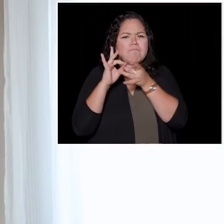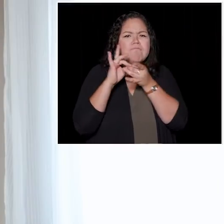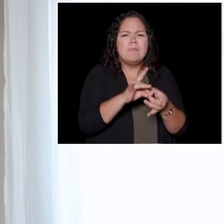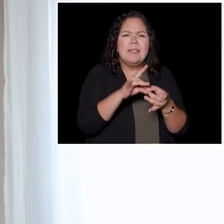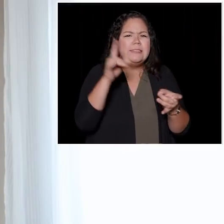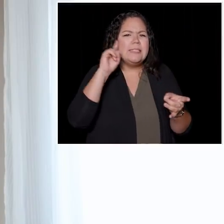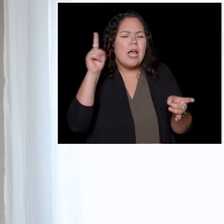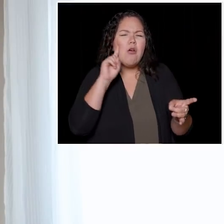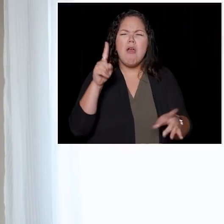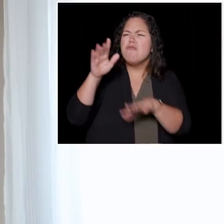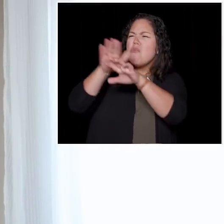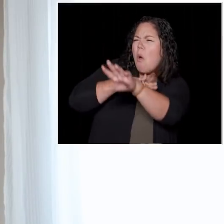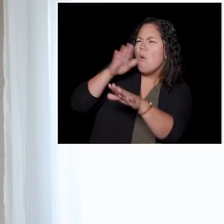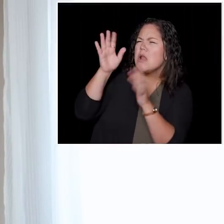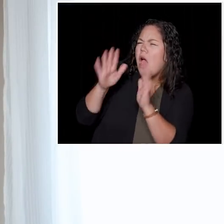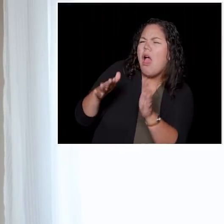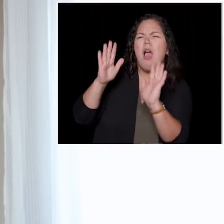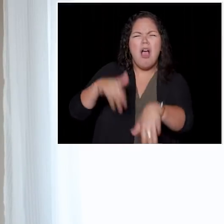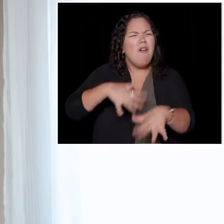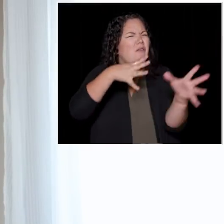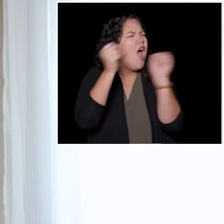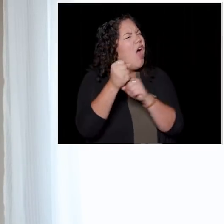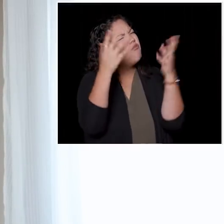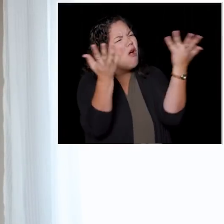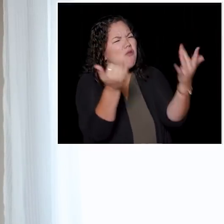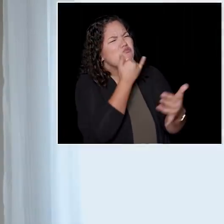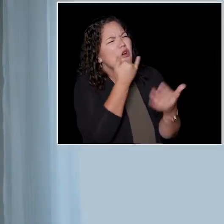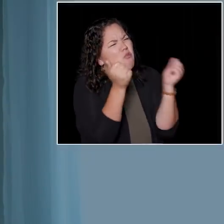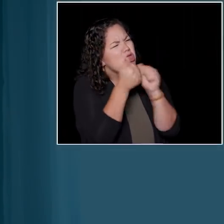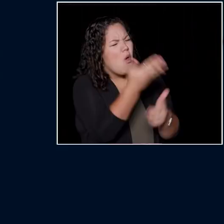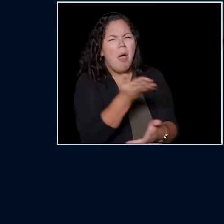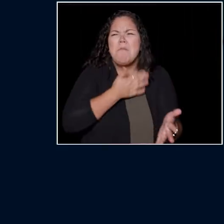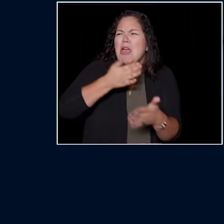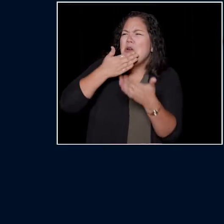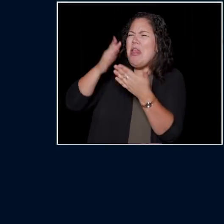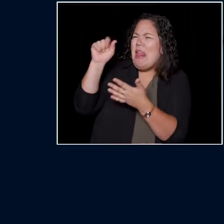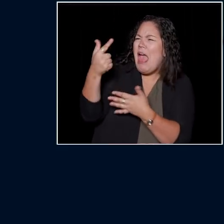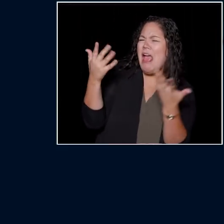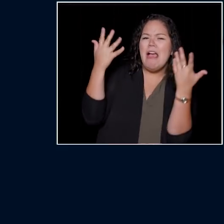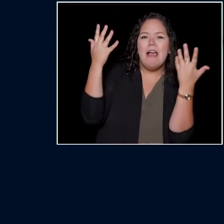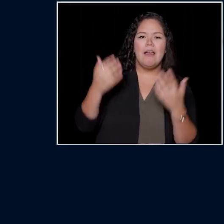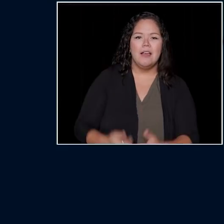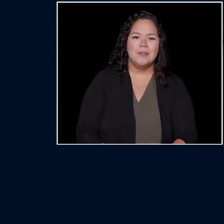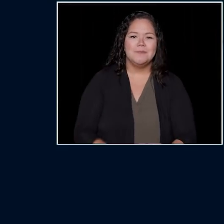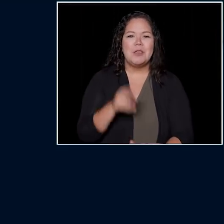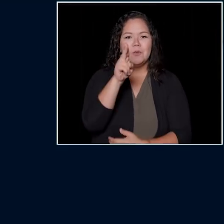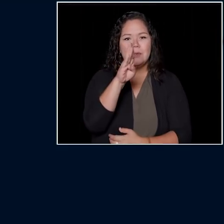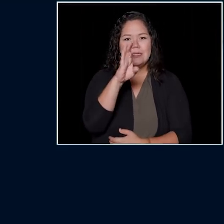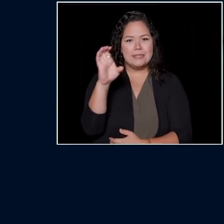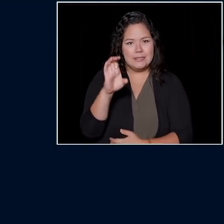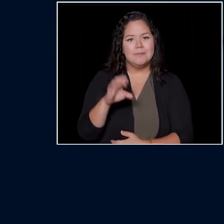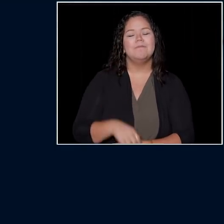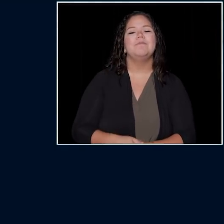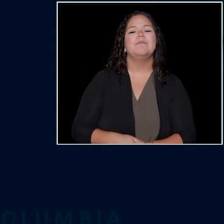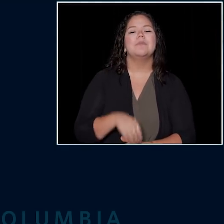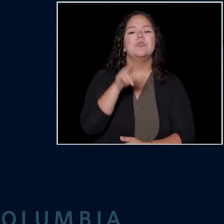Hey, slow down. - Way too fast, way too fast. - What's wrong with you? Oh, my good leg! UBC,